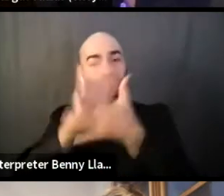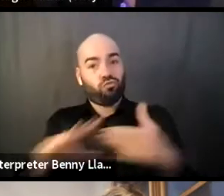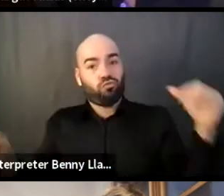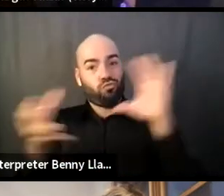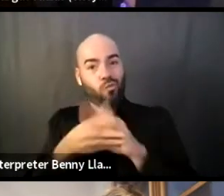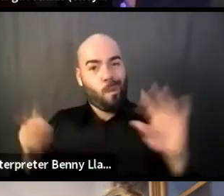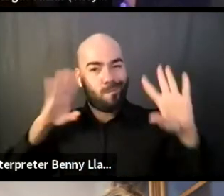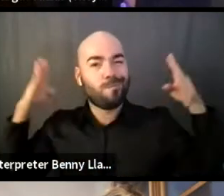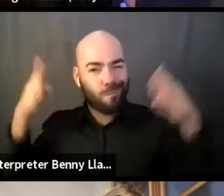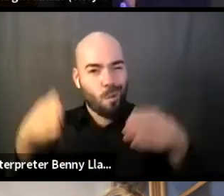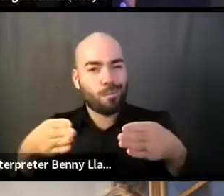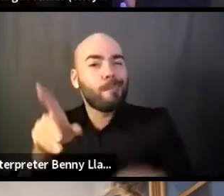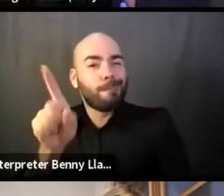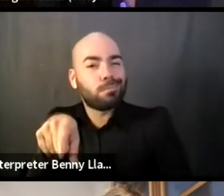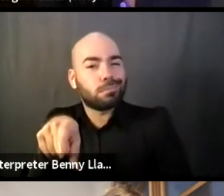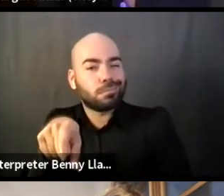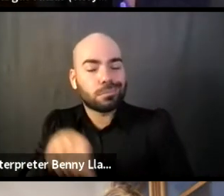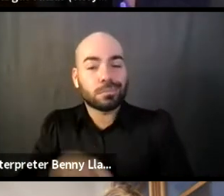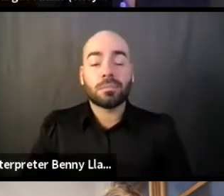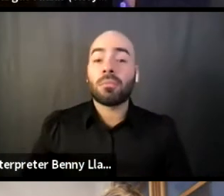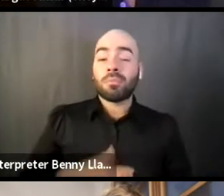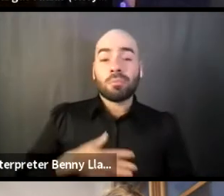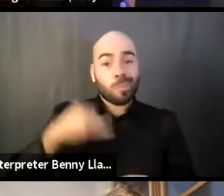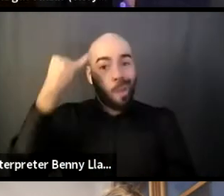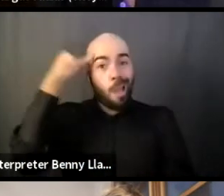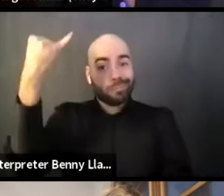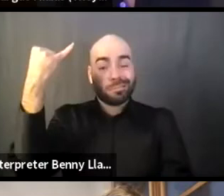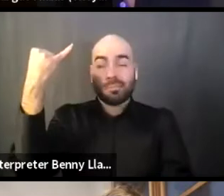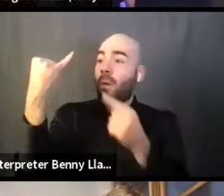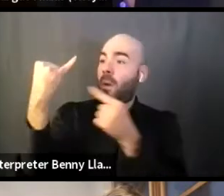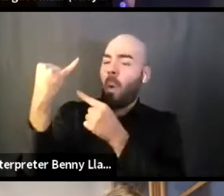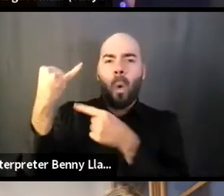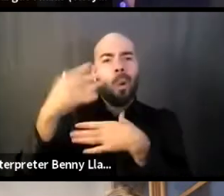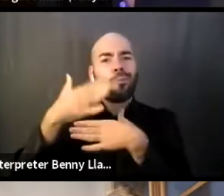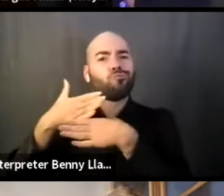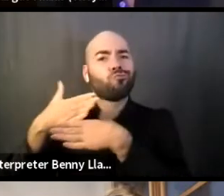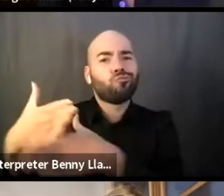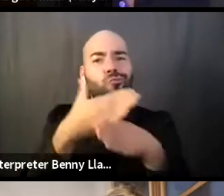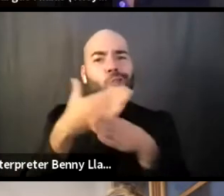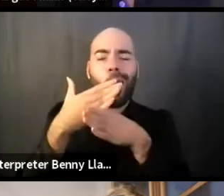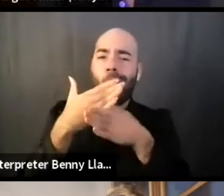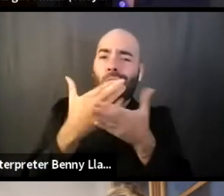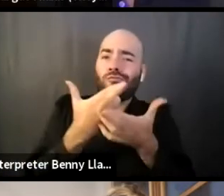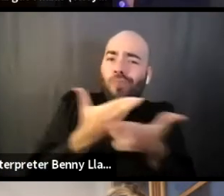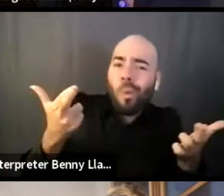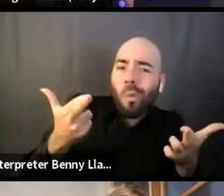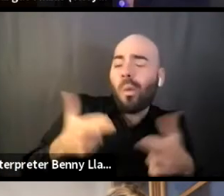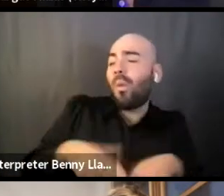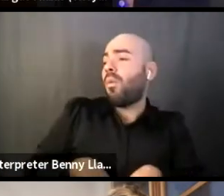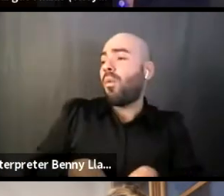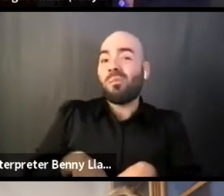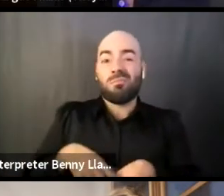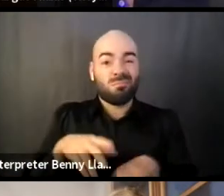And this idea of, of sharing resources, like sharing snacks on the playground,